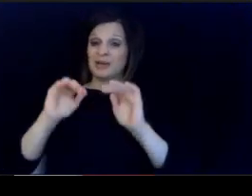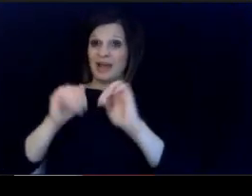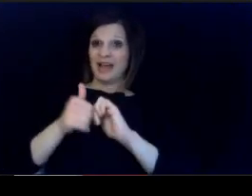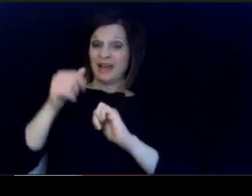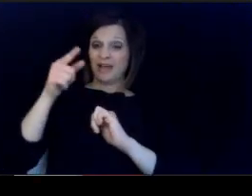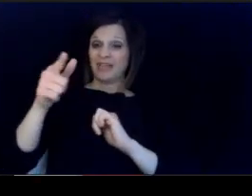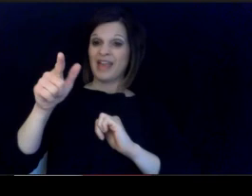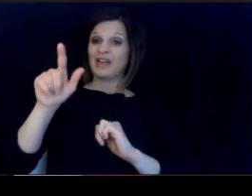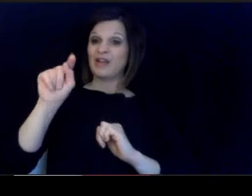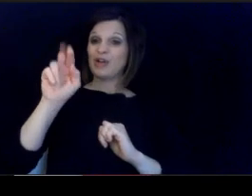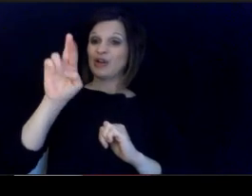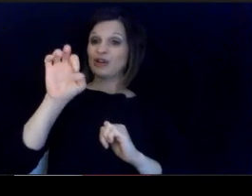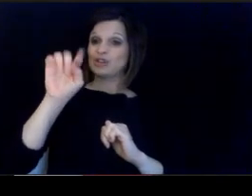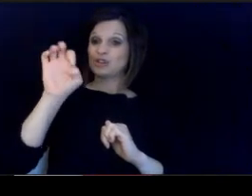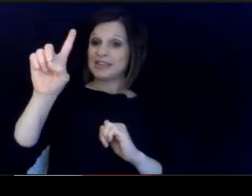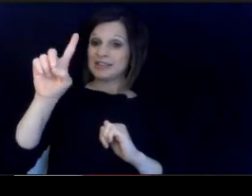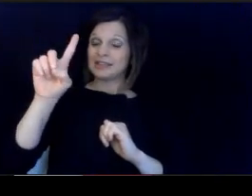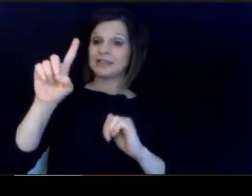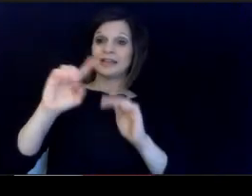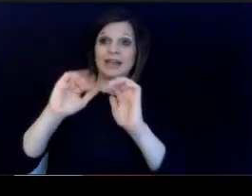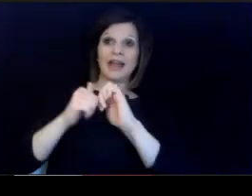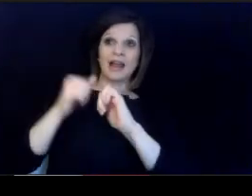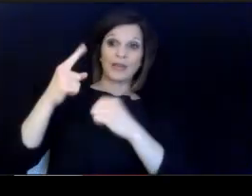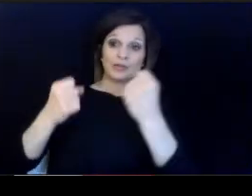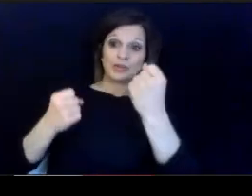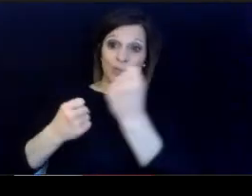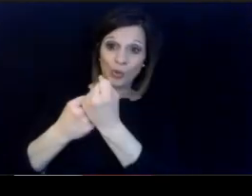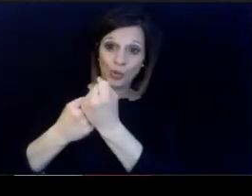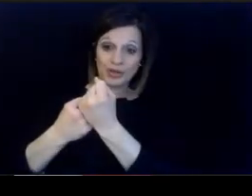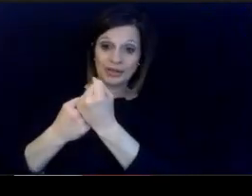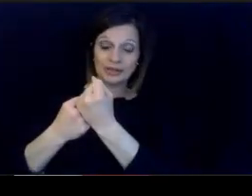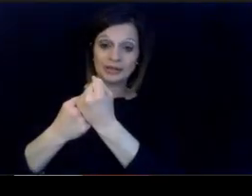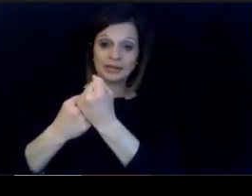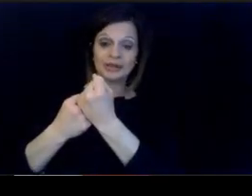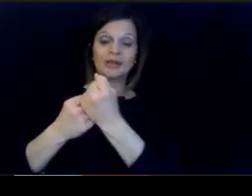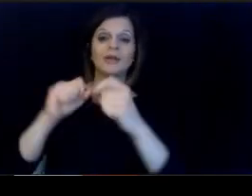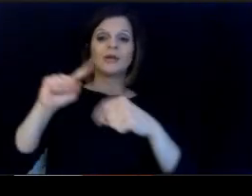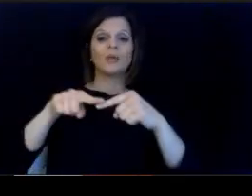success with which they are supported. in providing their best.